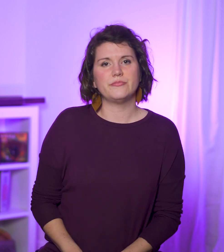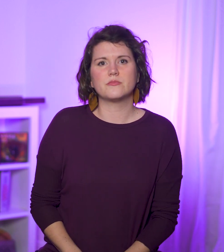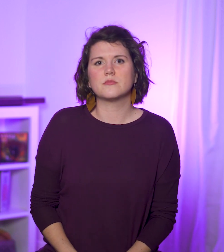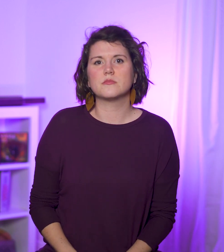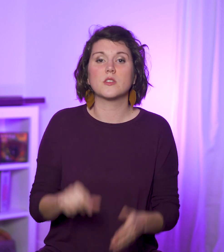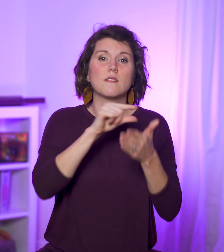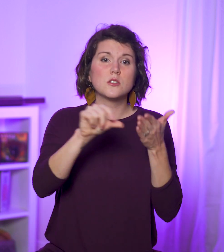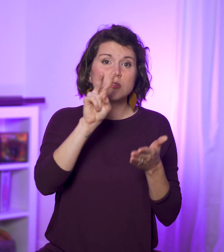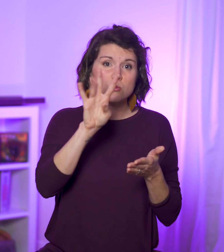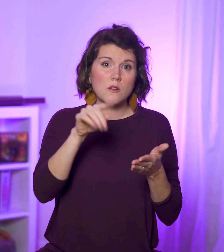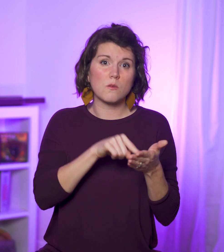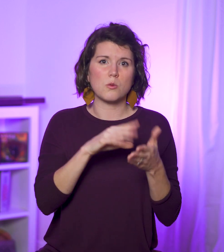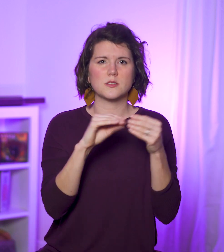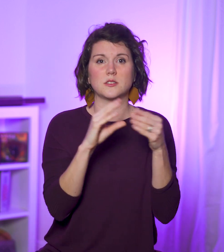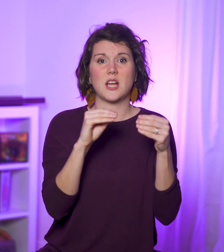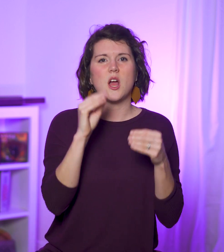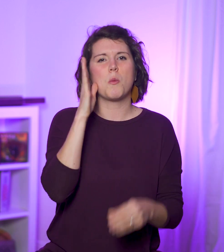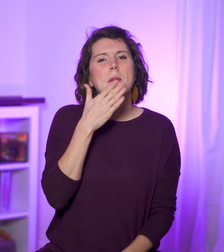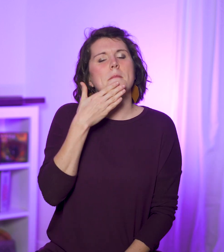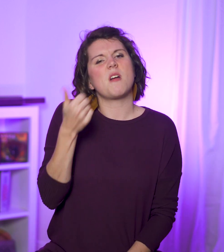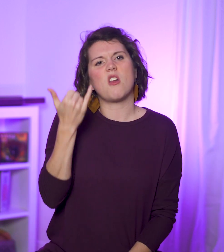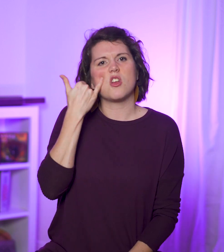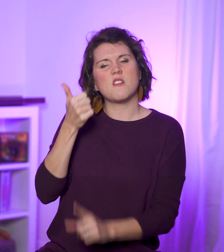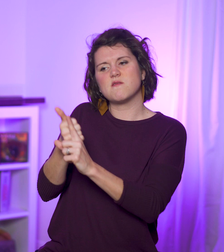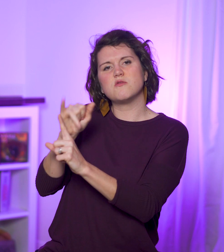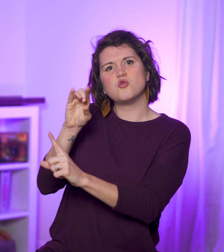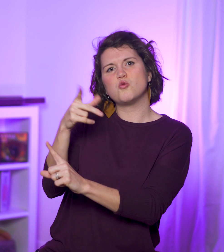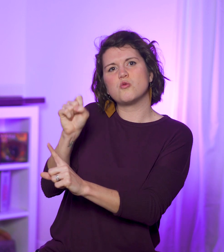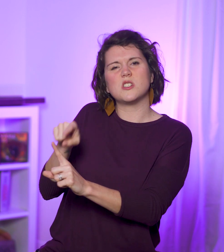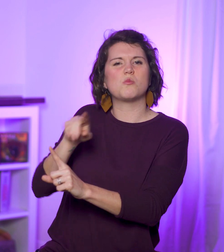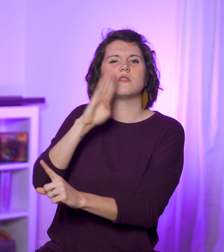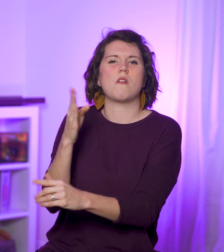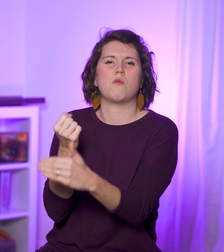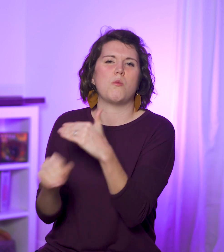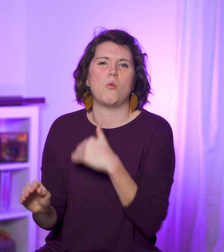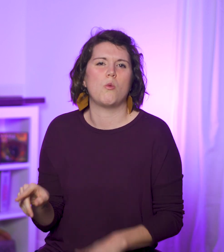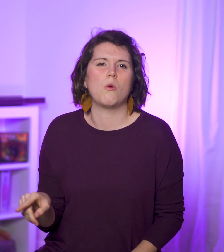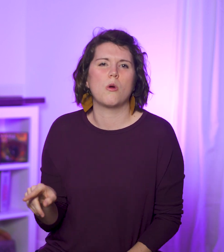Verse 24 says it would be better for him if he hadn’t been born,